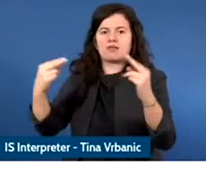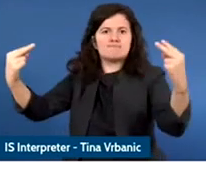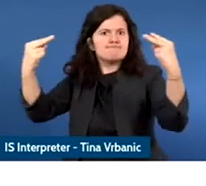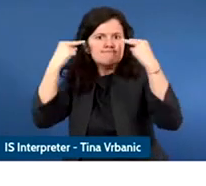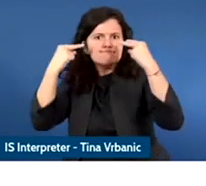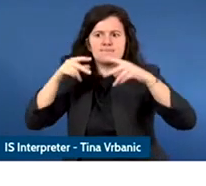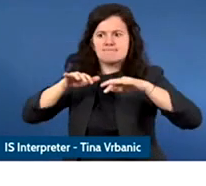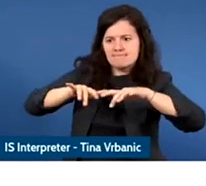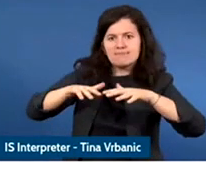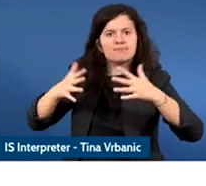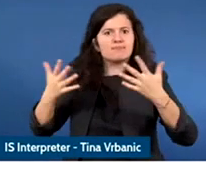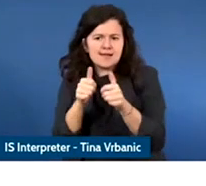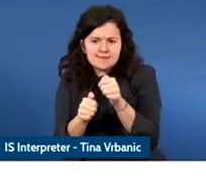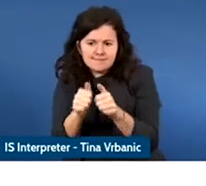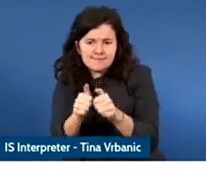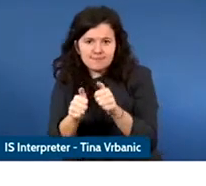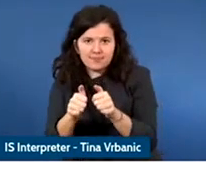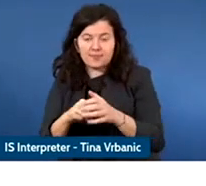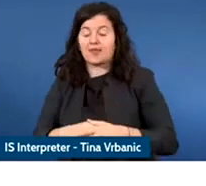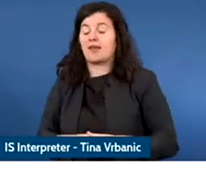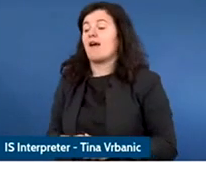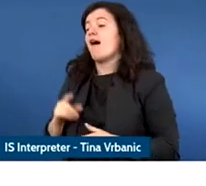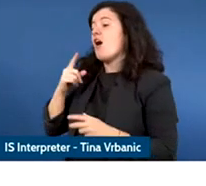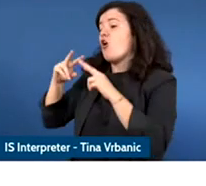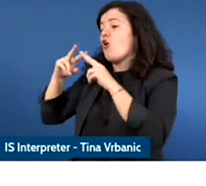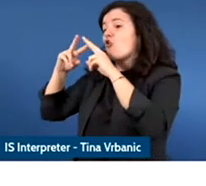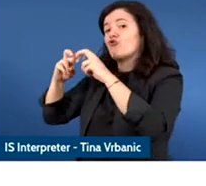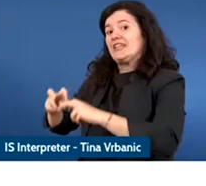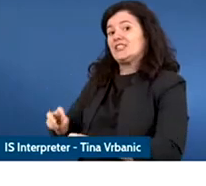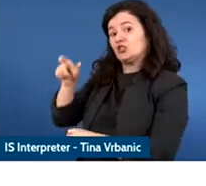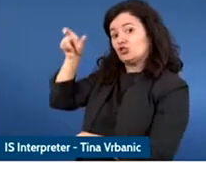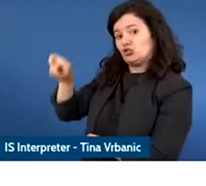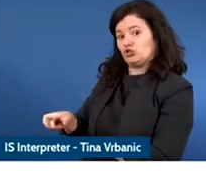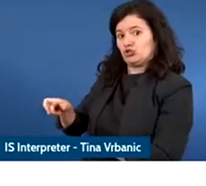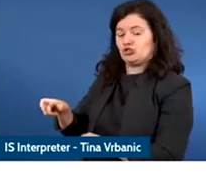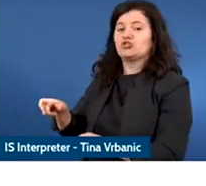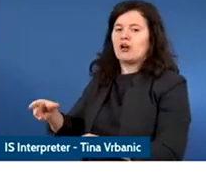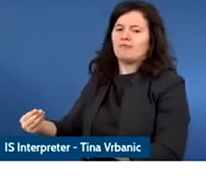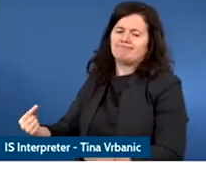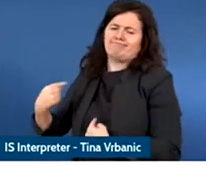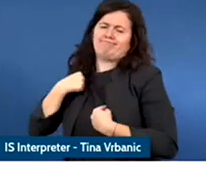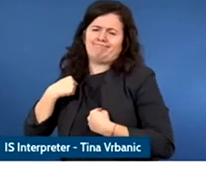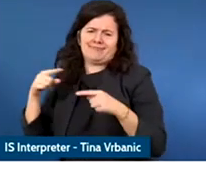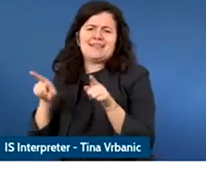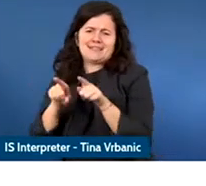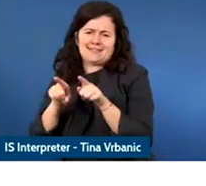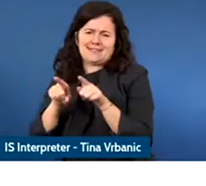researcher or wearing a researcher hat, I think we have much more work to do to